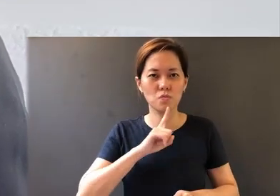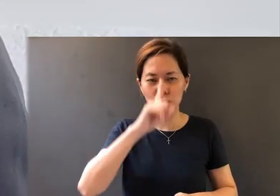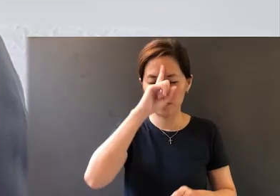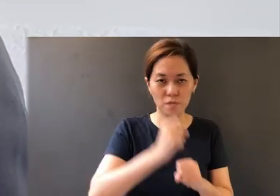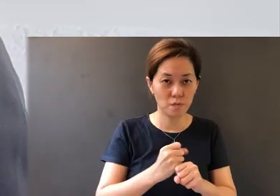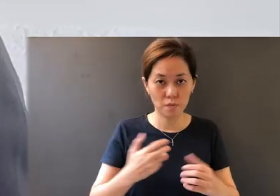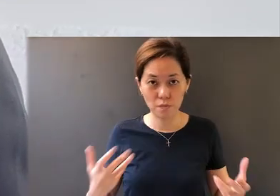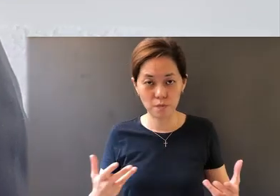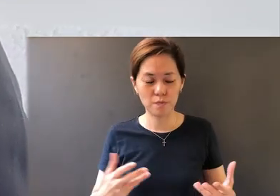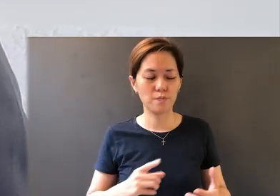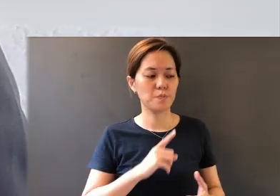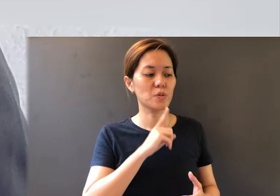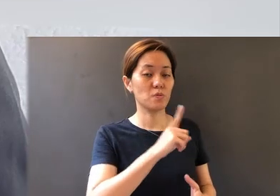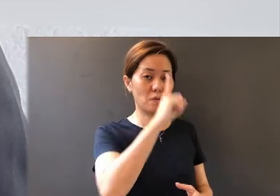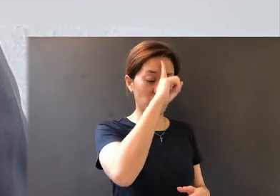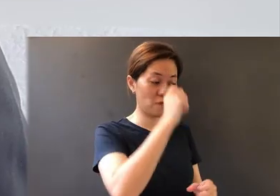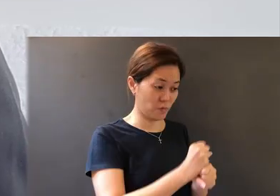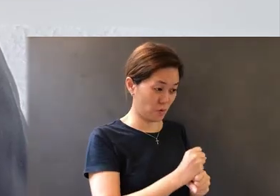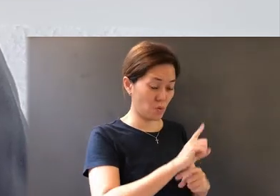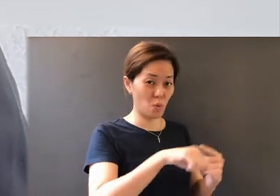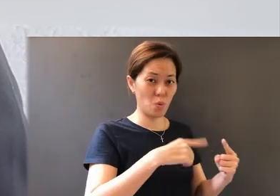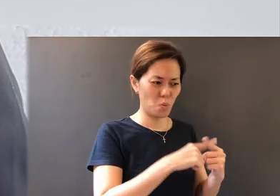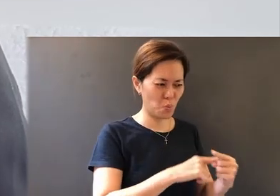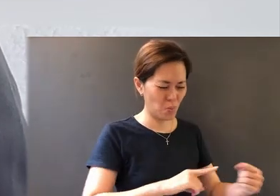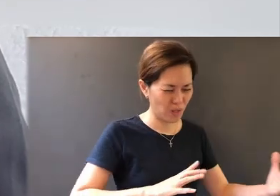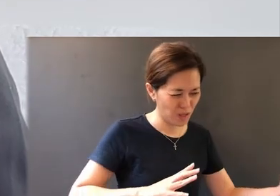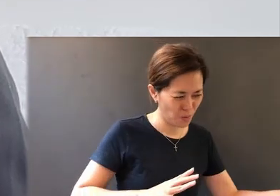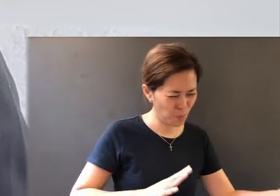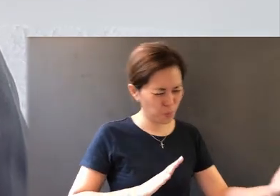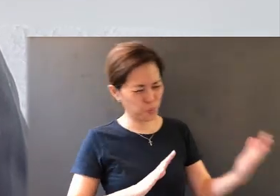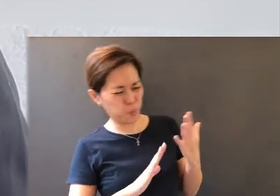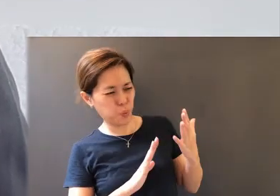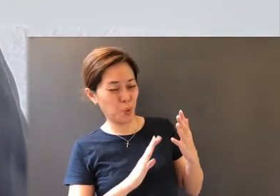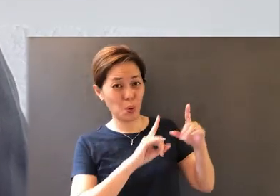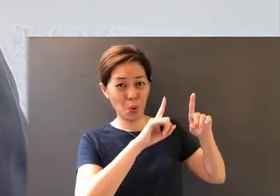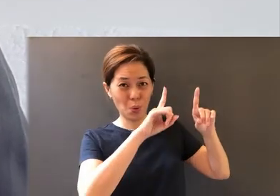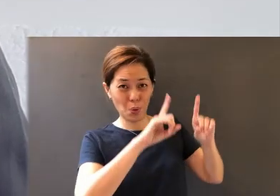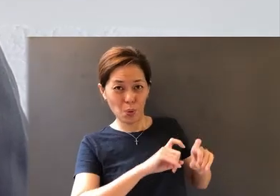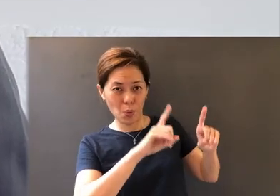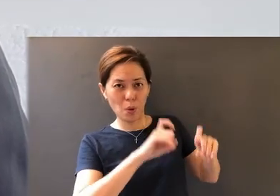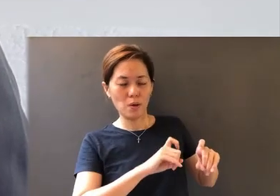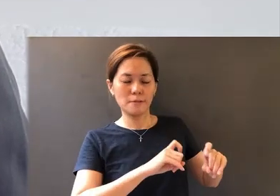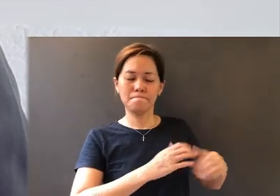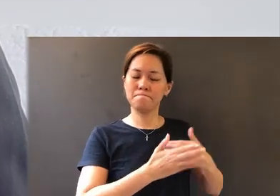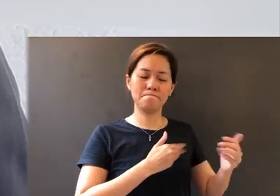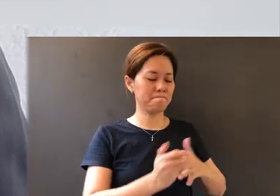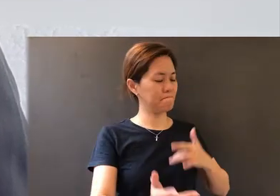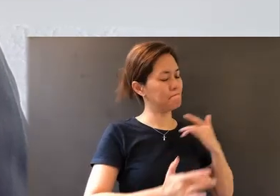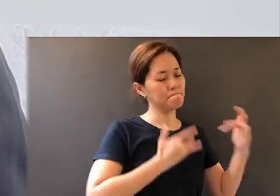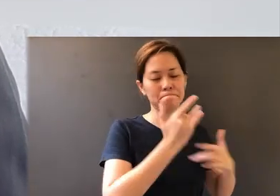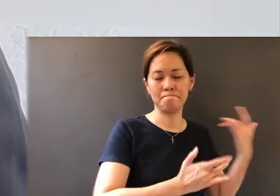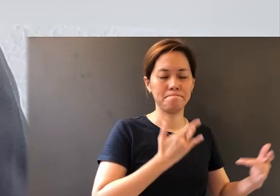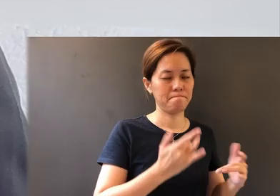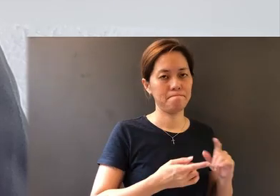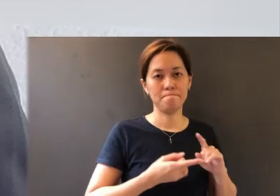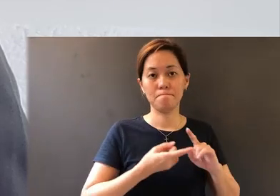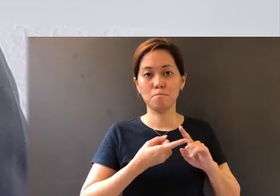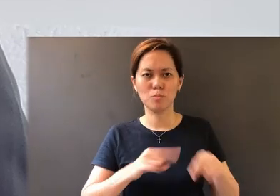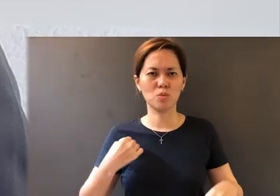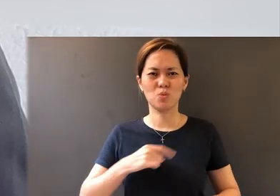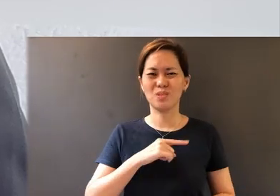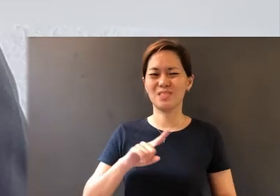is that real faith rejoices in trials. But then we ask the question: how to be